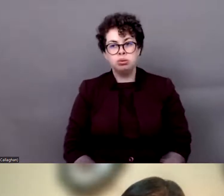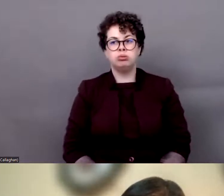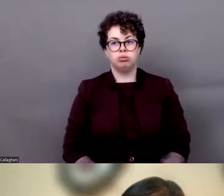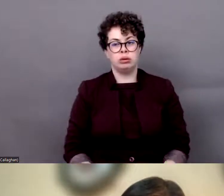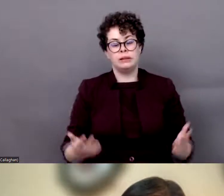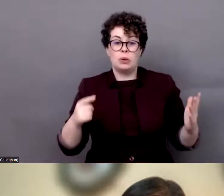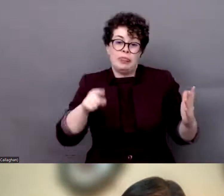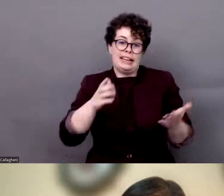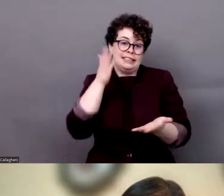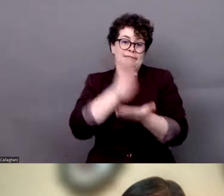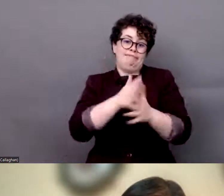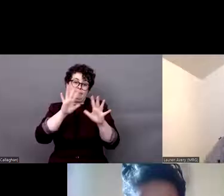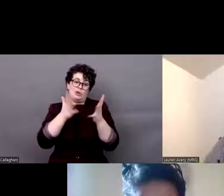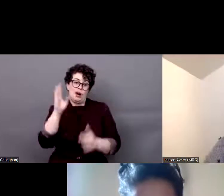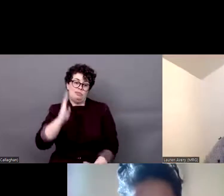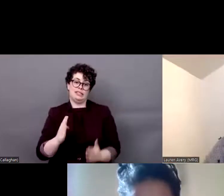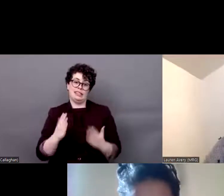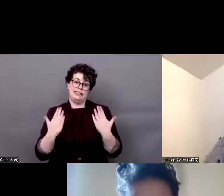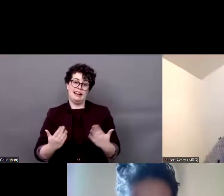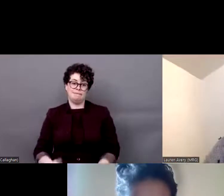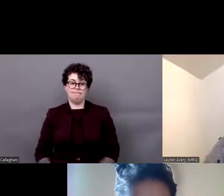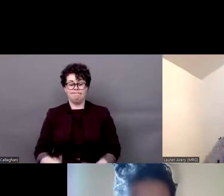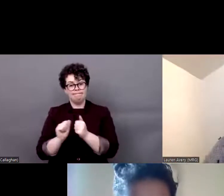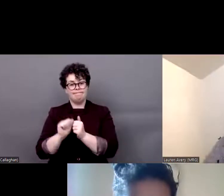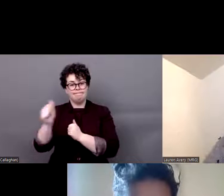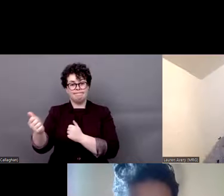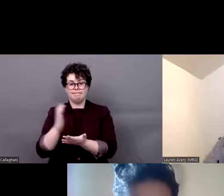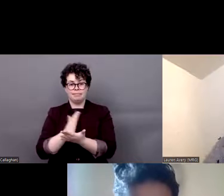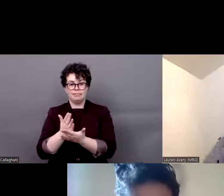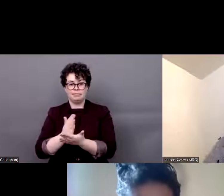reality of Brazil nowadays.